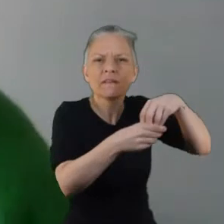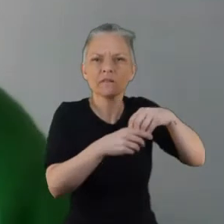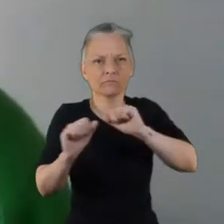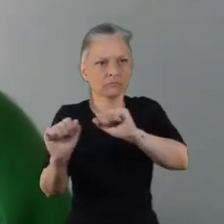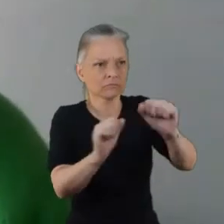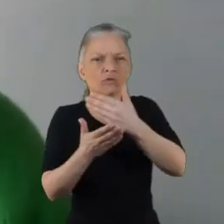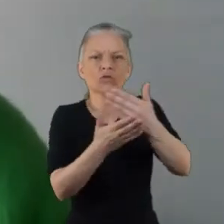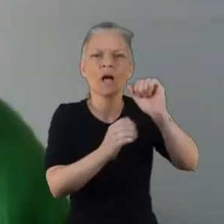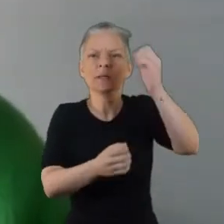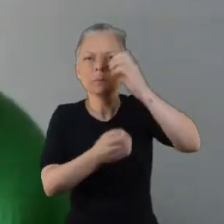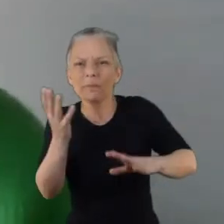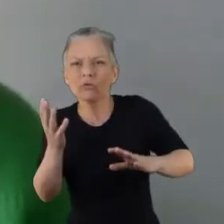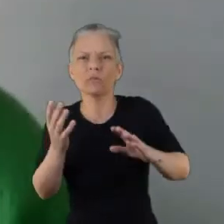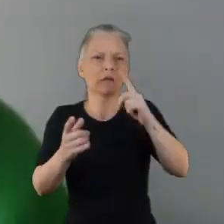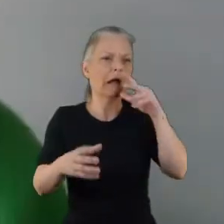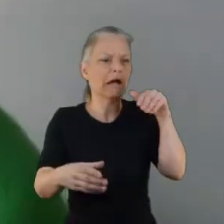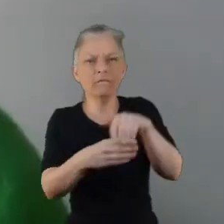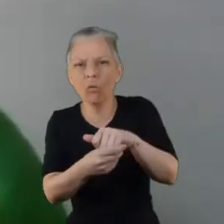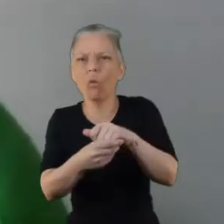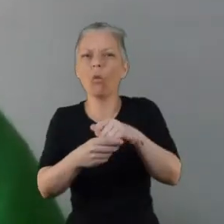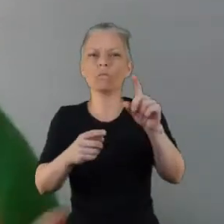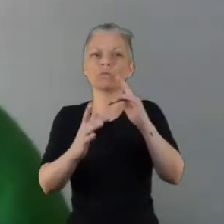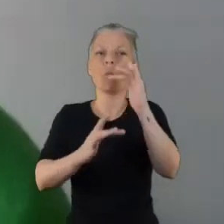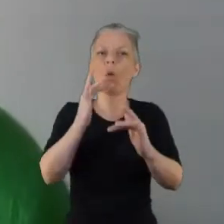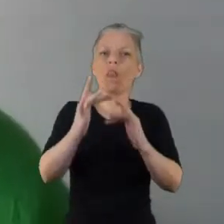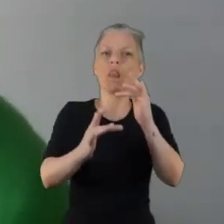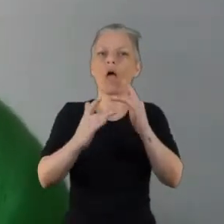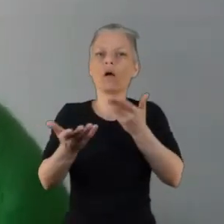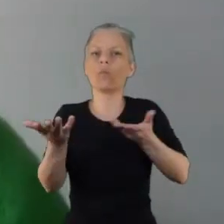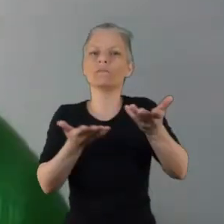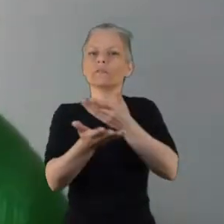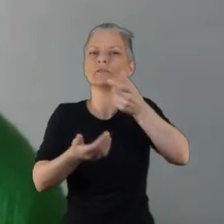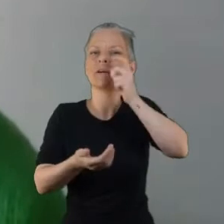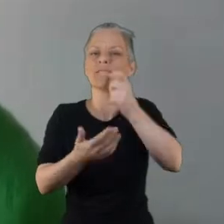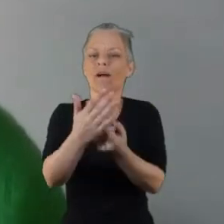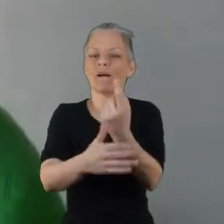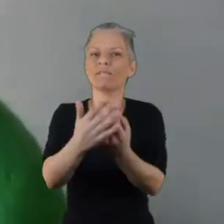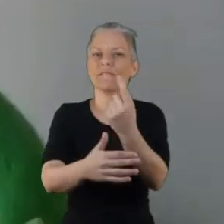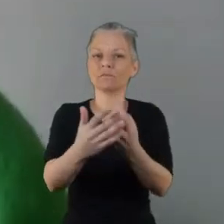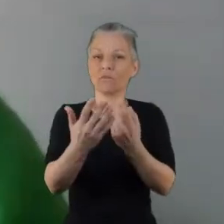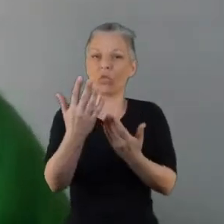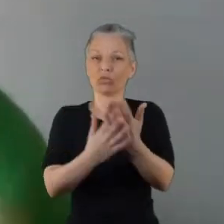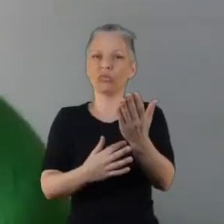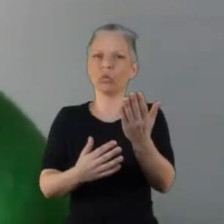So one of the things that we try to do for the project was offer people many different